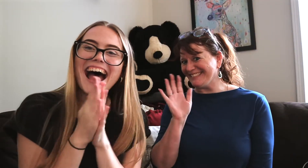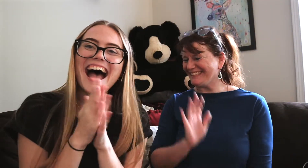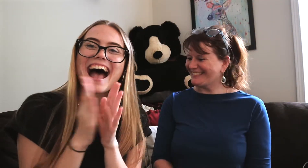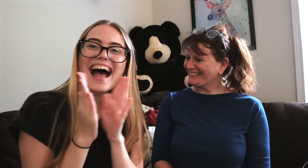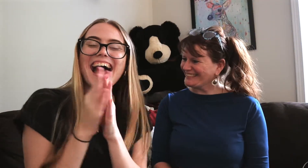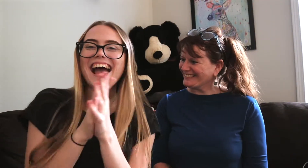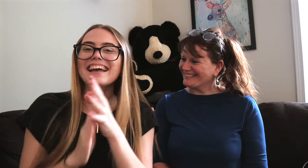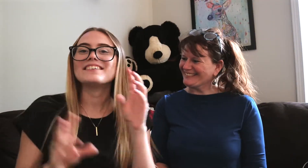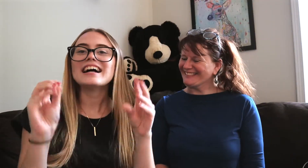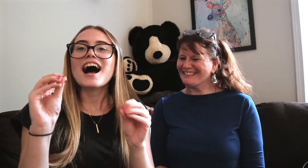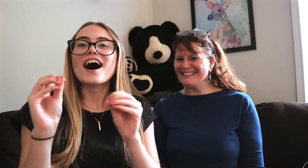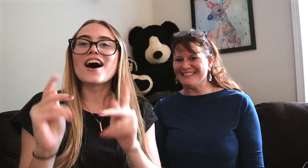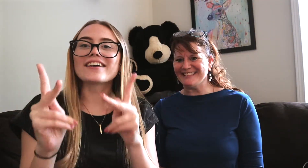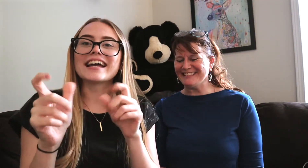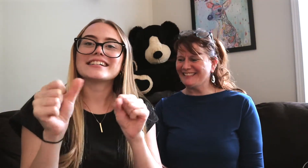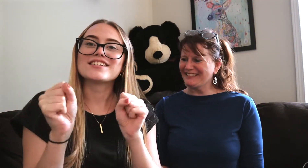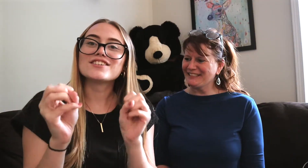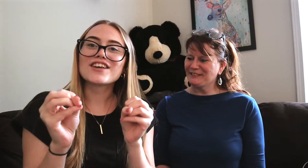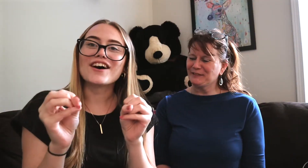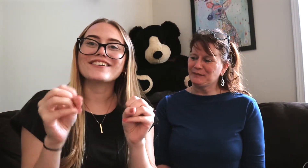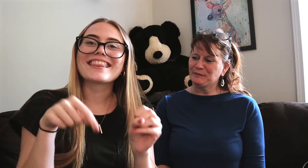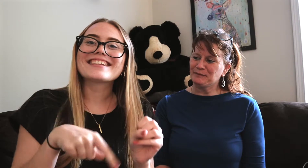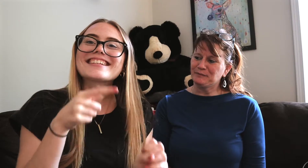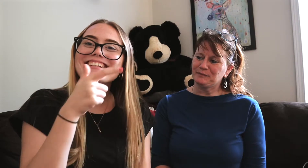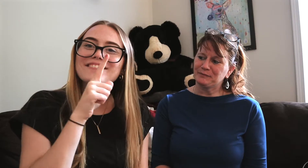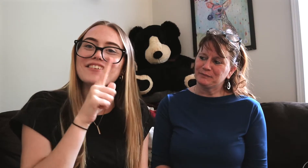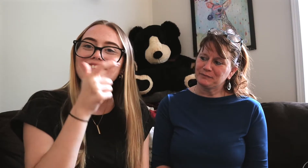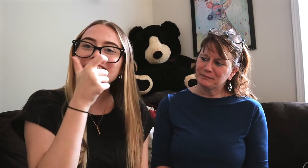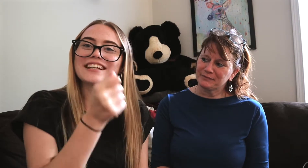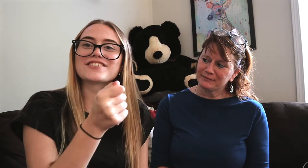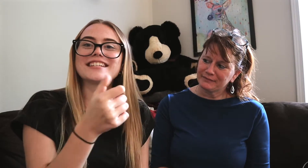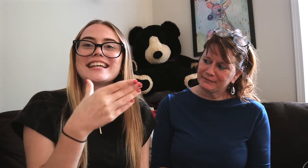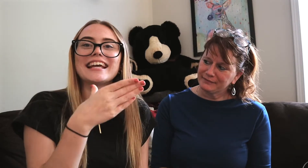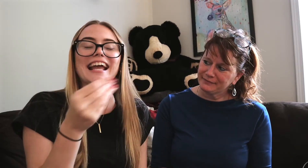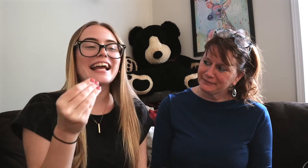*applause* okay so this is gonna be really interesting and